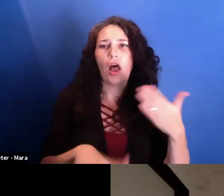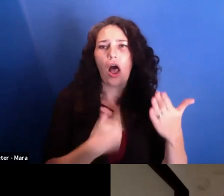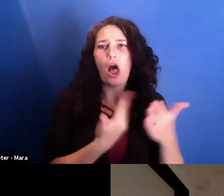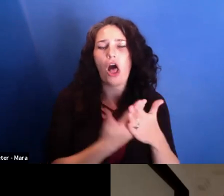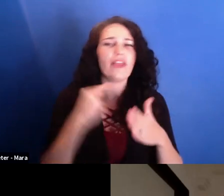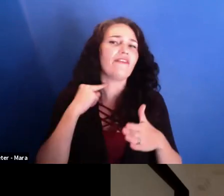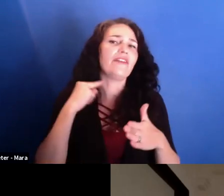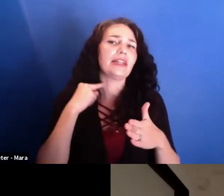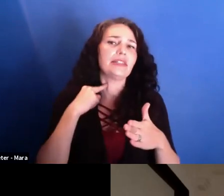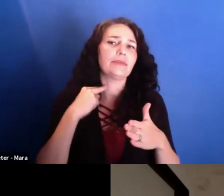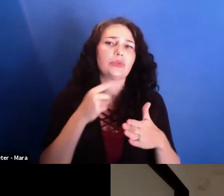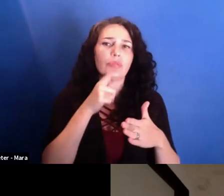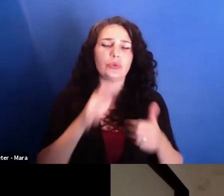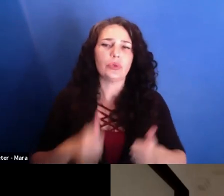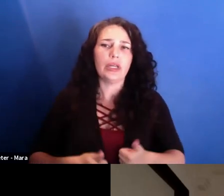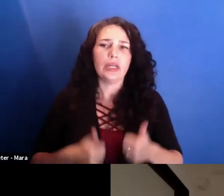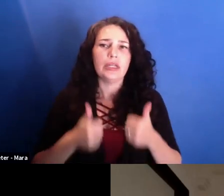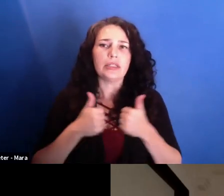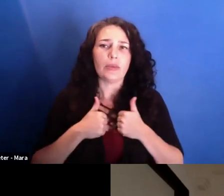it was his birthday today, the dead boy.